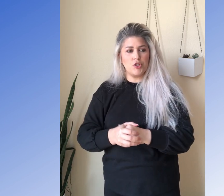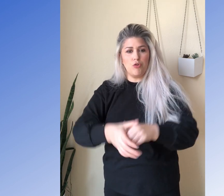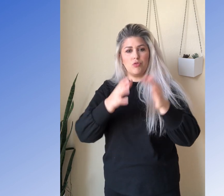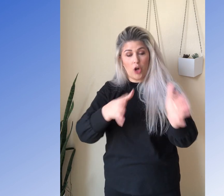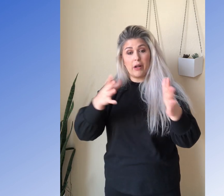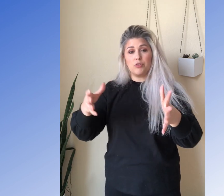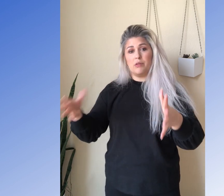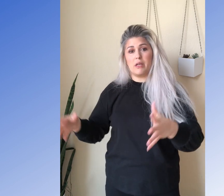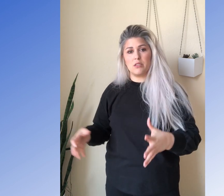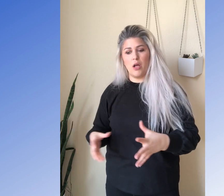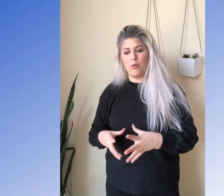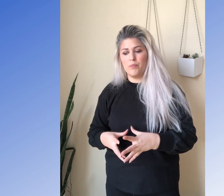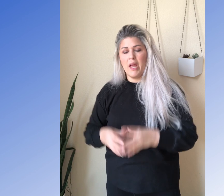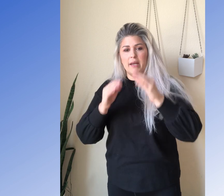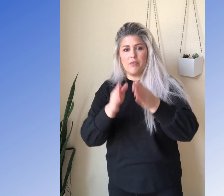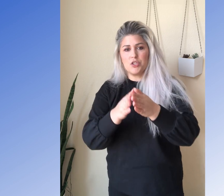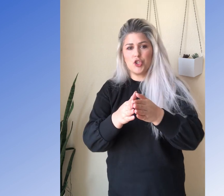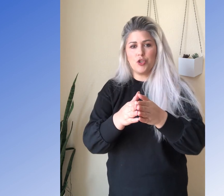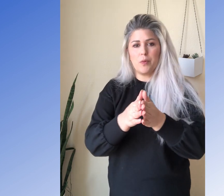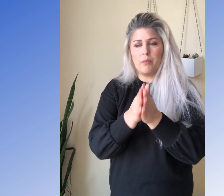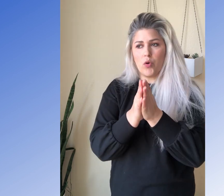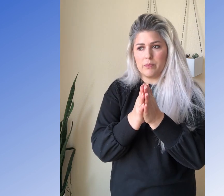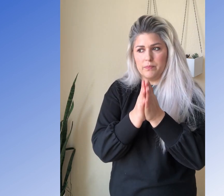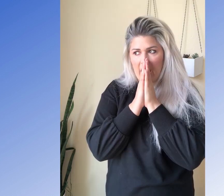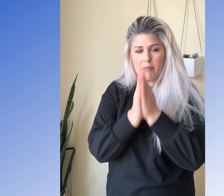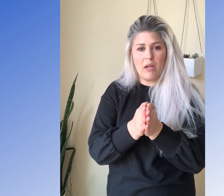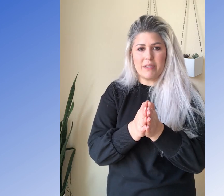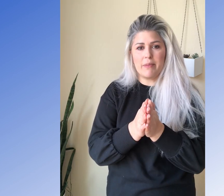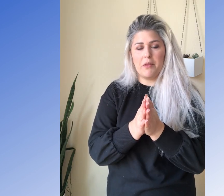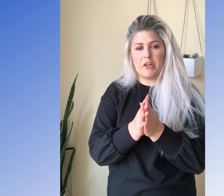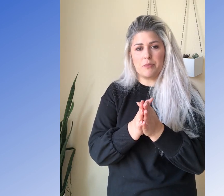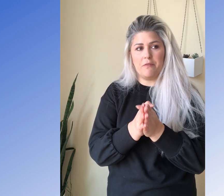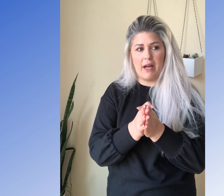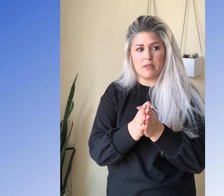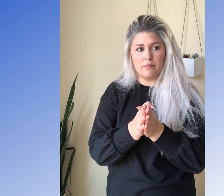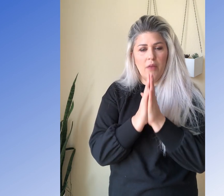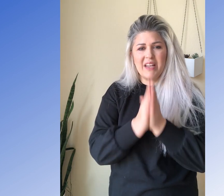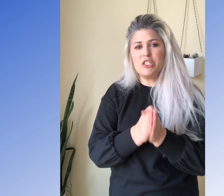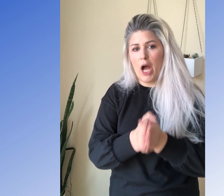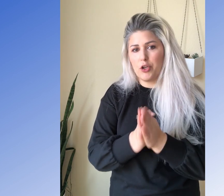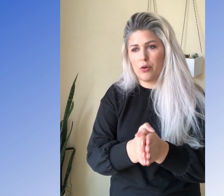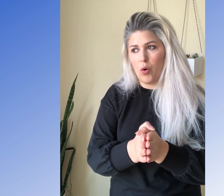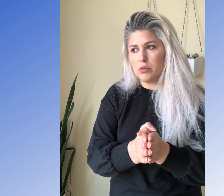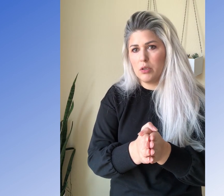So you start out doing that slow. Now this is super important. Everybody wants to be able to finger spell fast. That is not your goal.